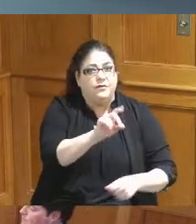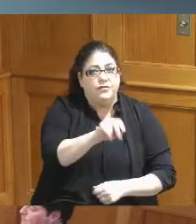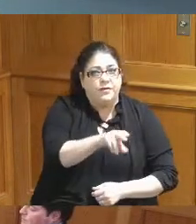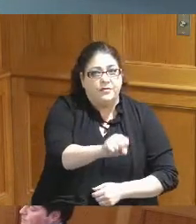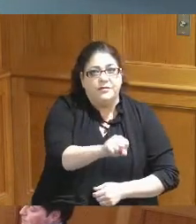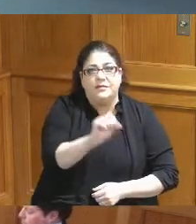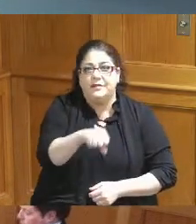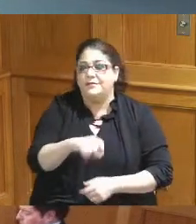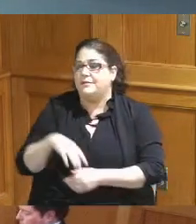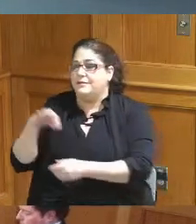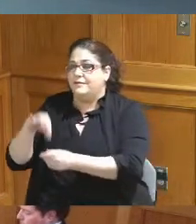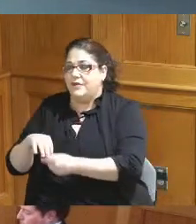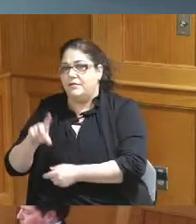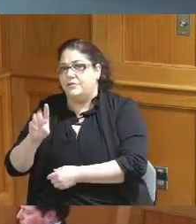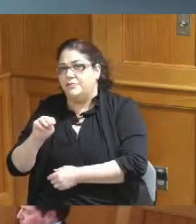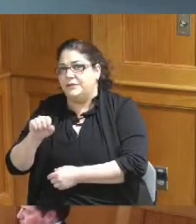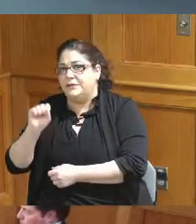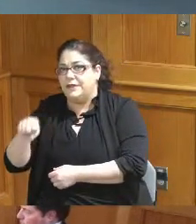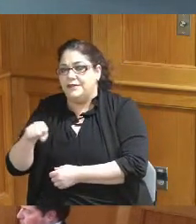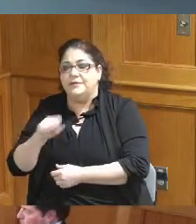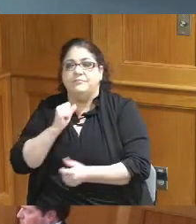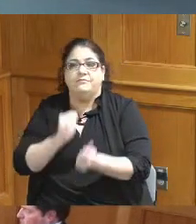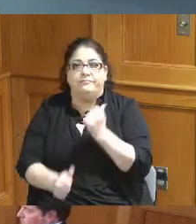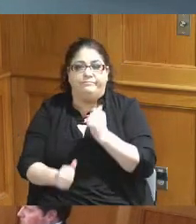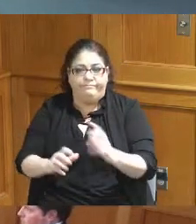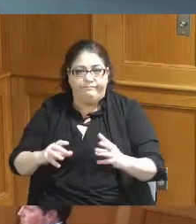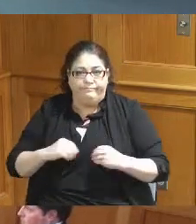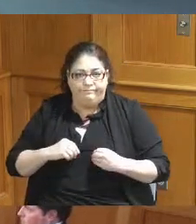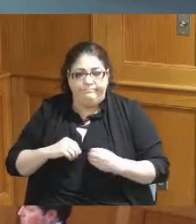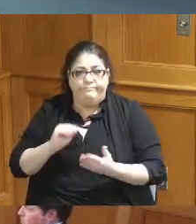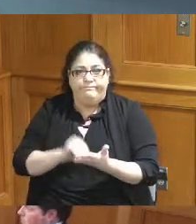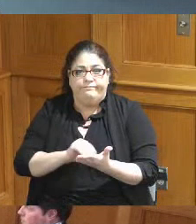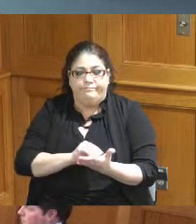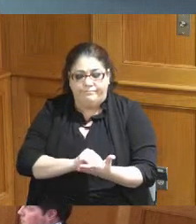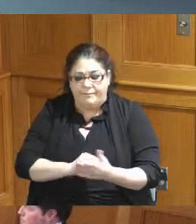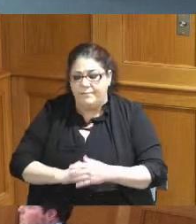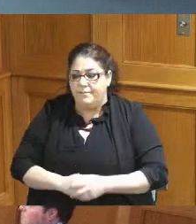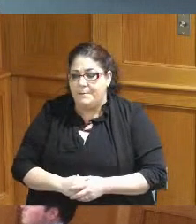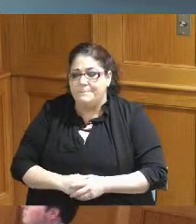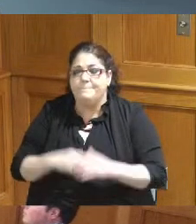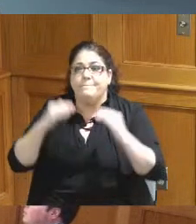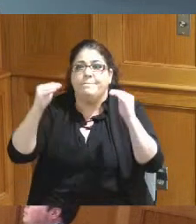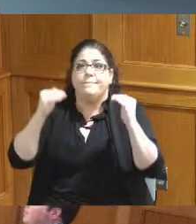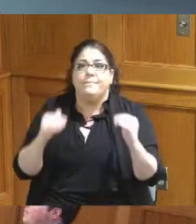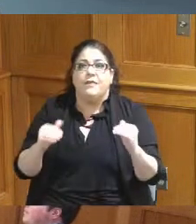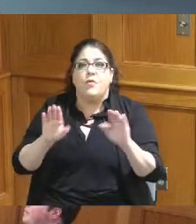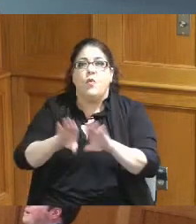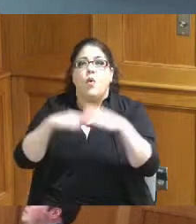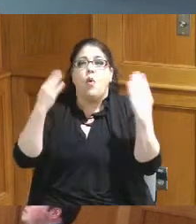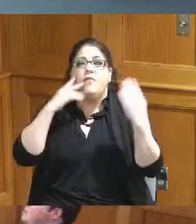yes Commissioner Summerow Dumas yes thank you now we'll open it up for public comments